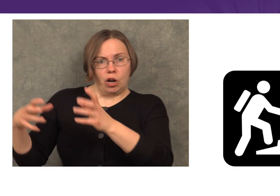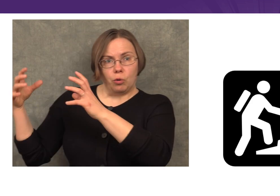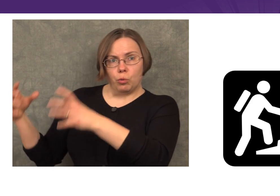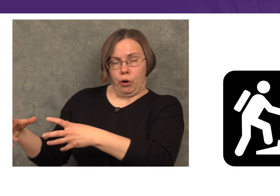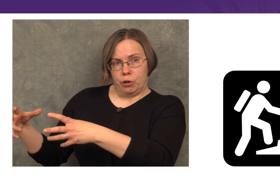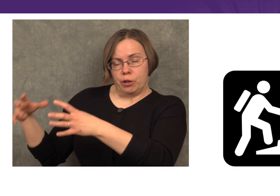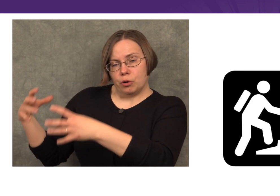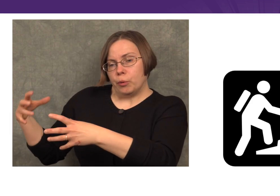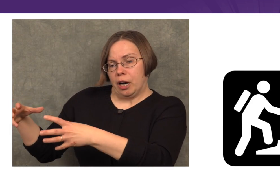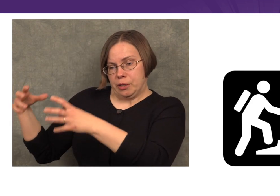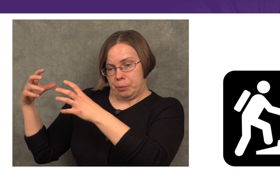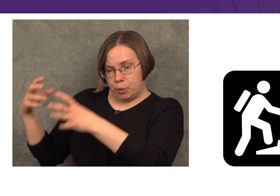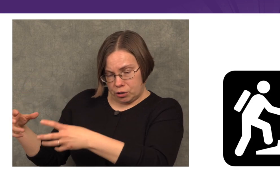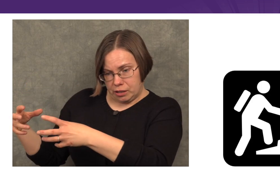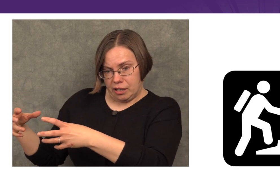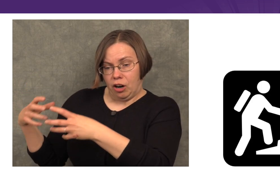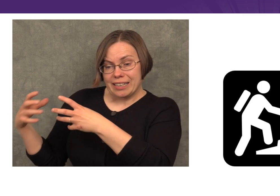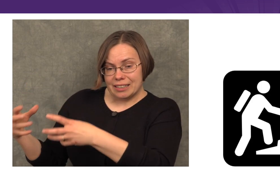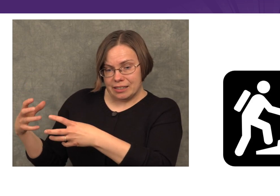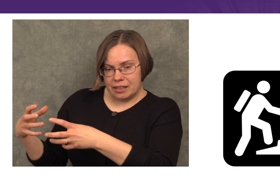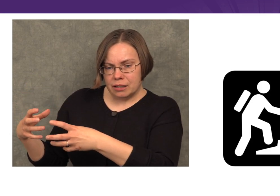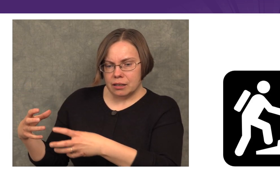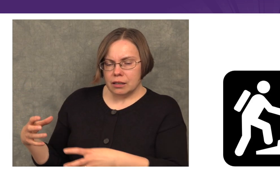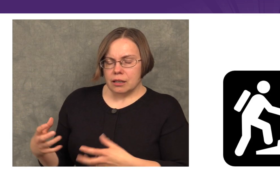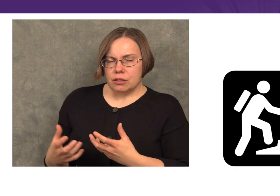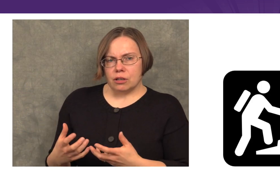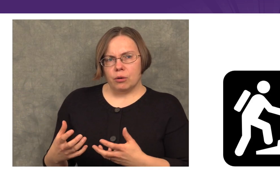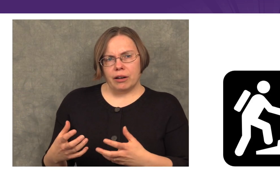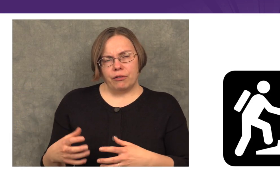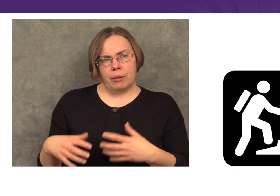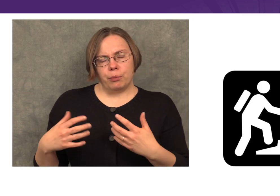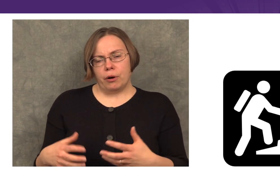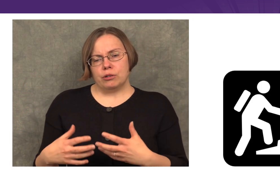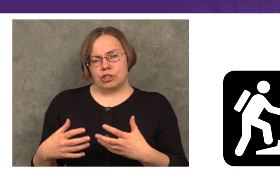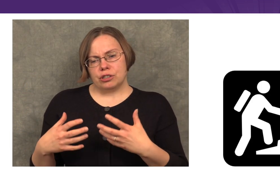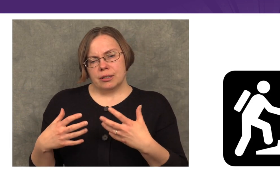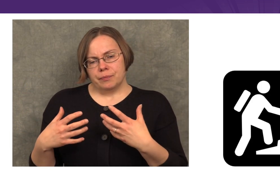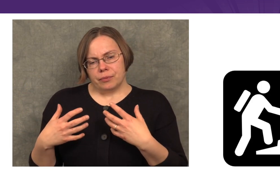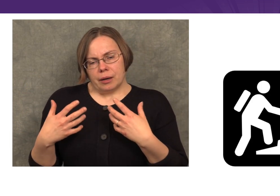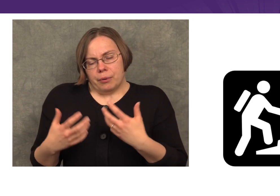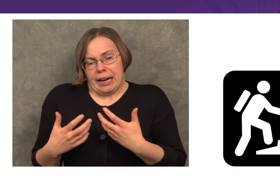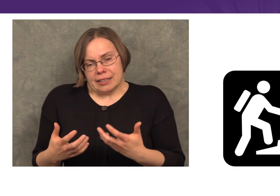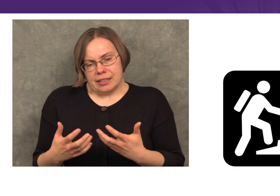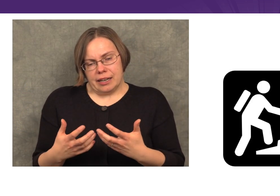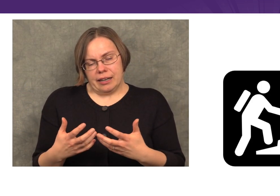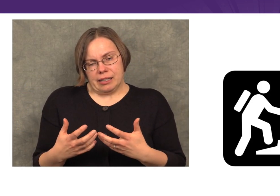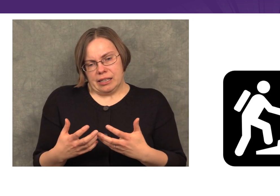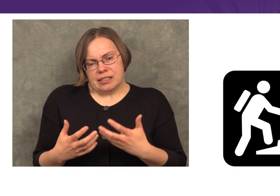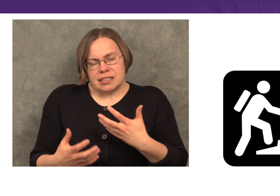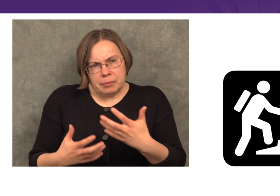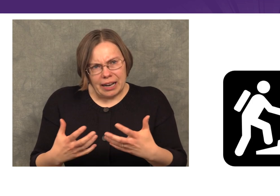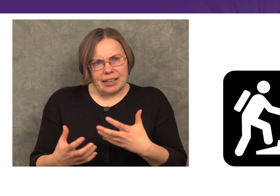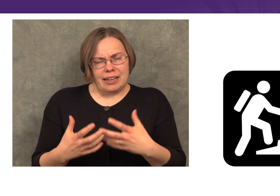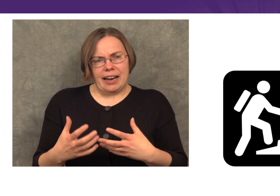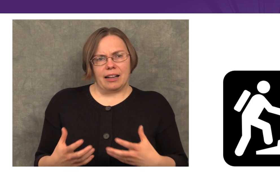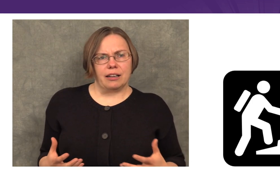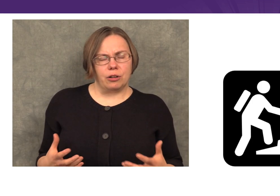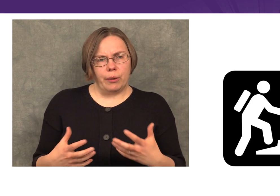with our worth, with who we are as a person and our identity. So, if we approach practicing in a systematic and analytical way